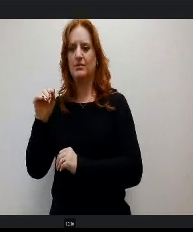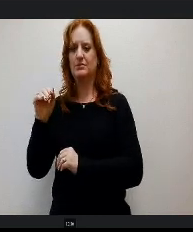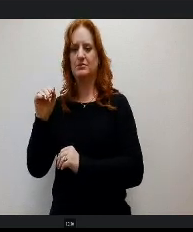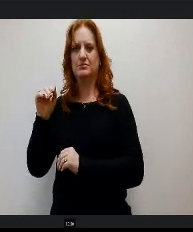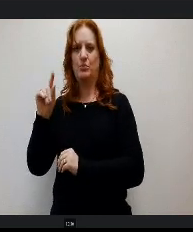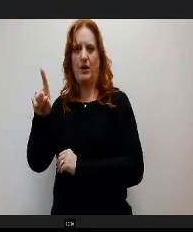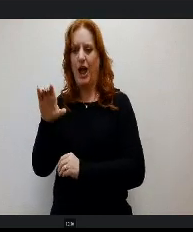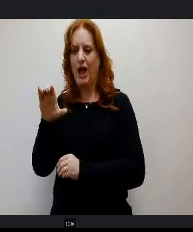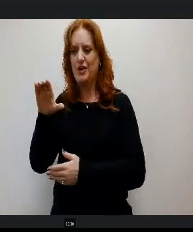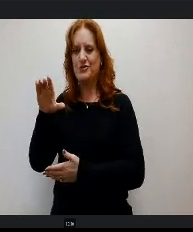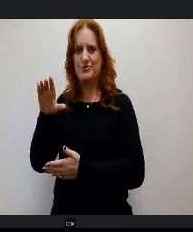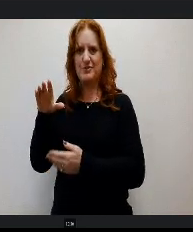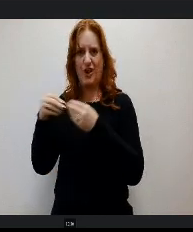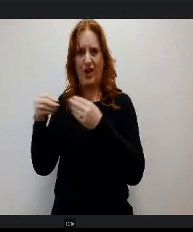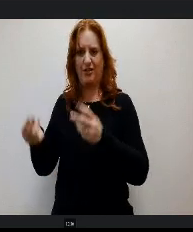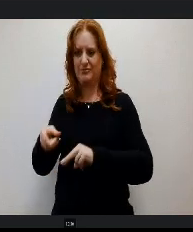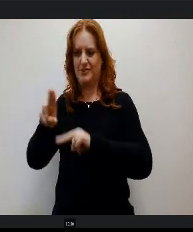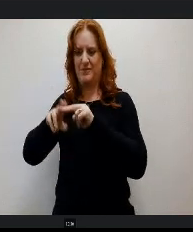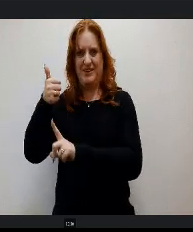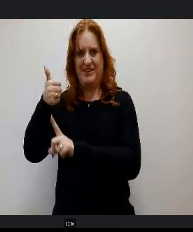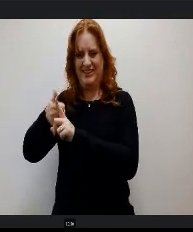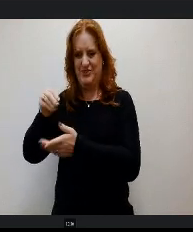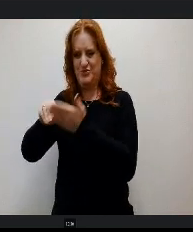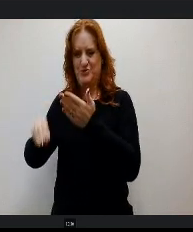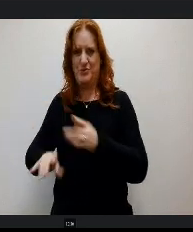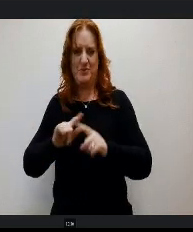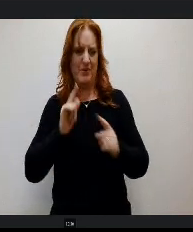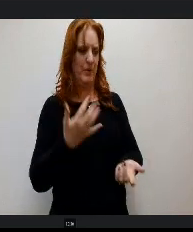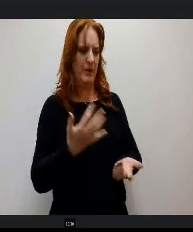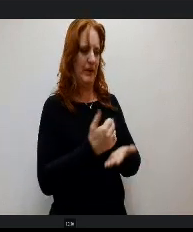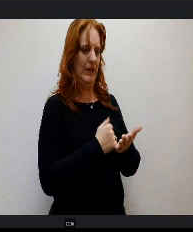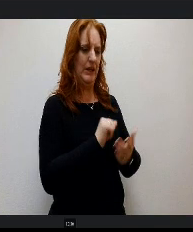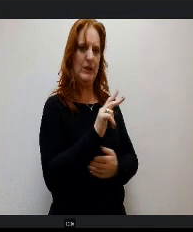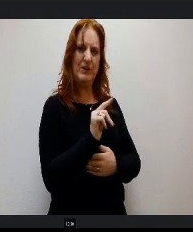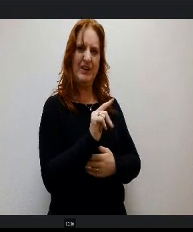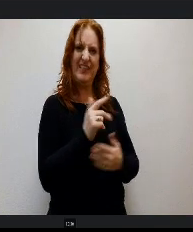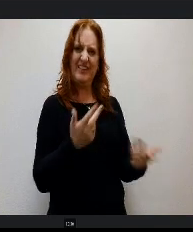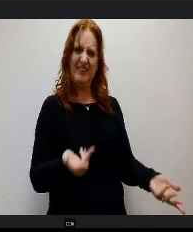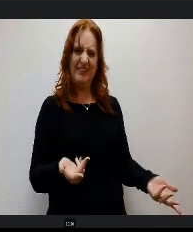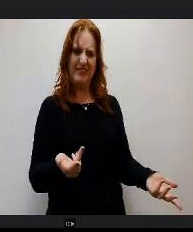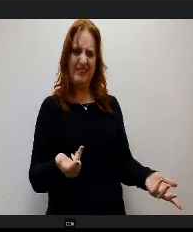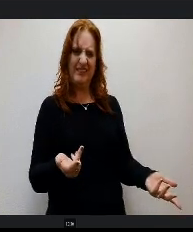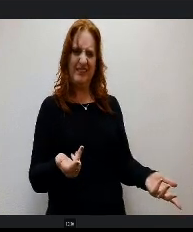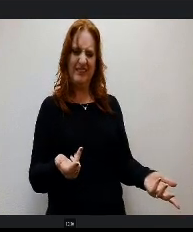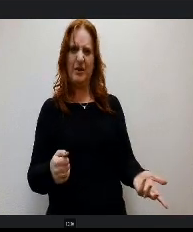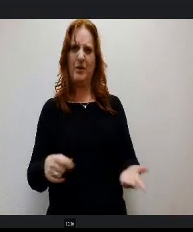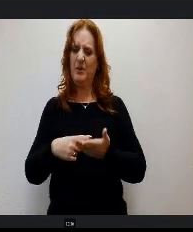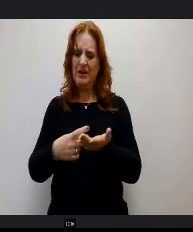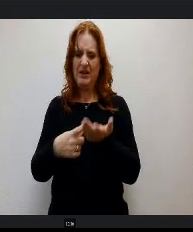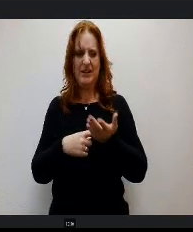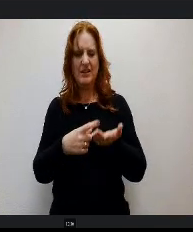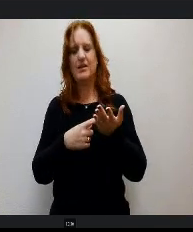Gain and we were getting 23, so when we talked about it, we had a chance to talk to